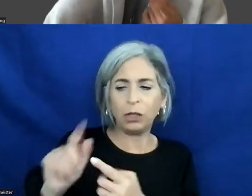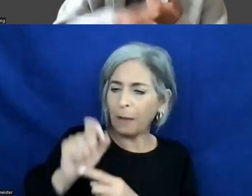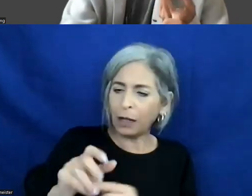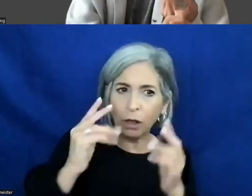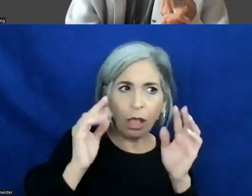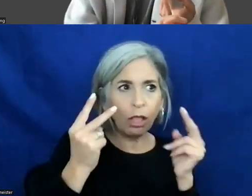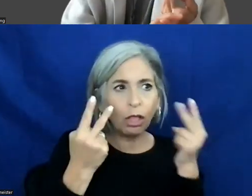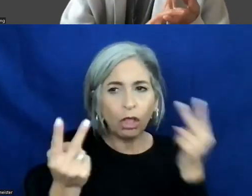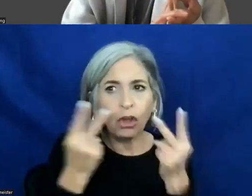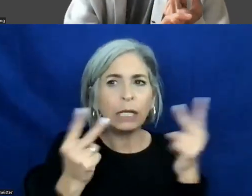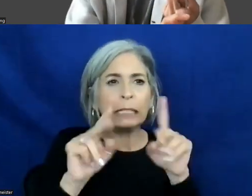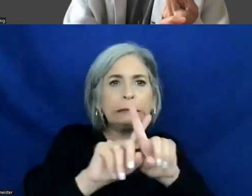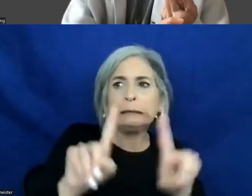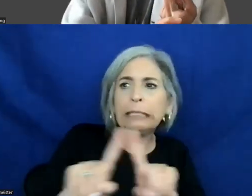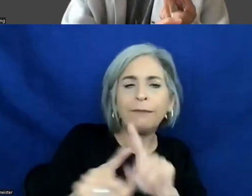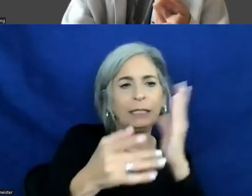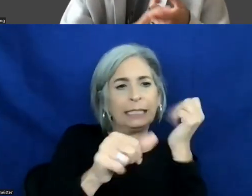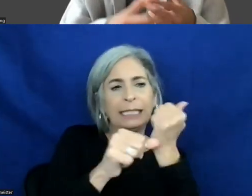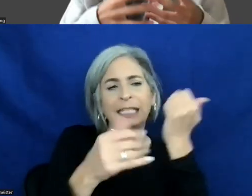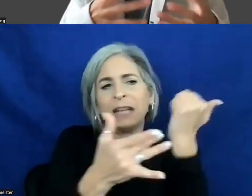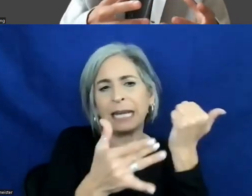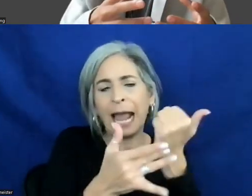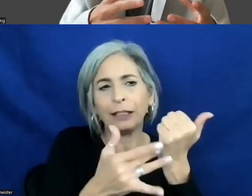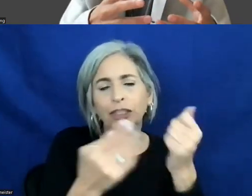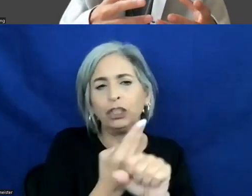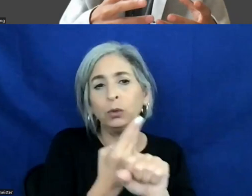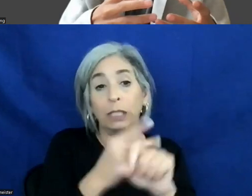what types of assistive technology they're using, are they using a screen reader,